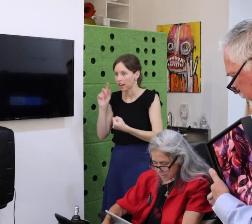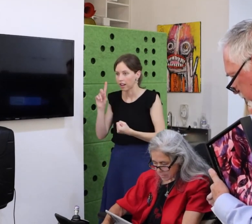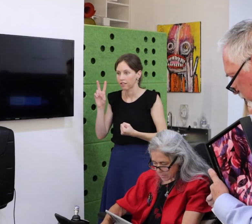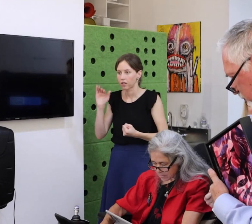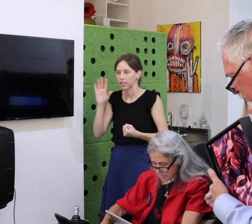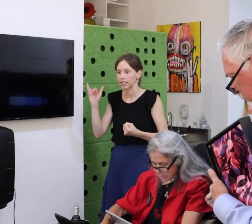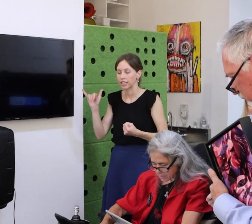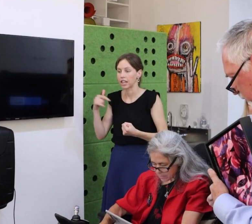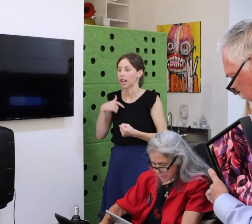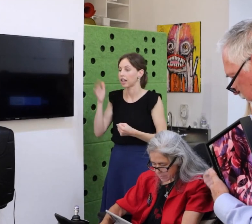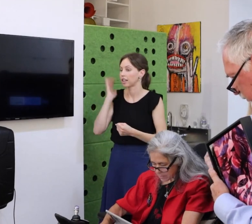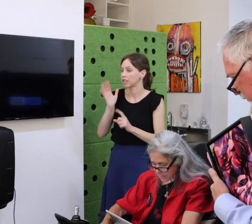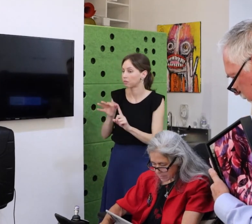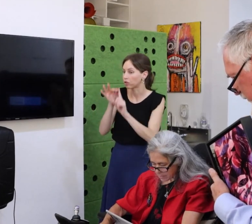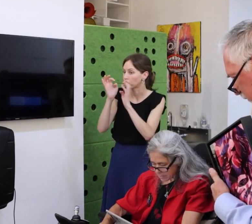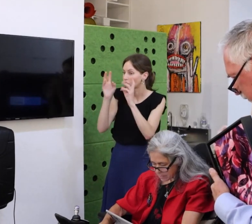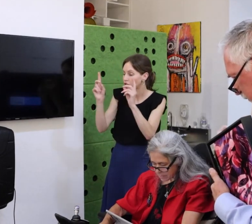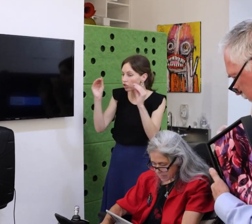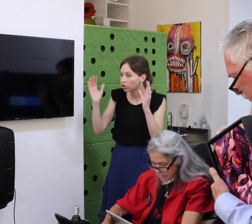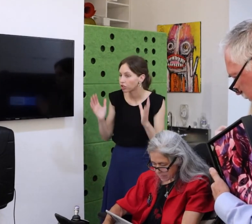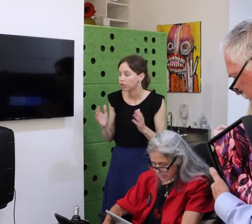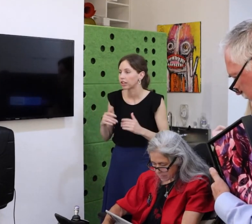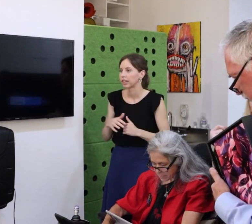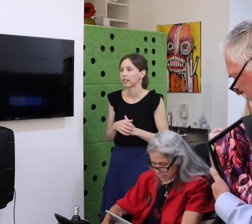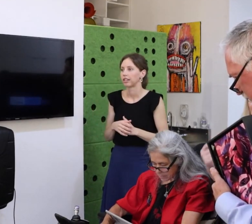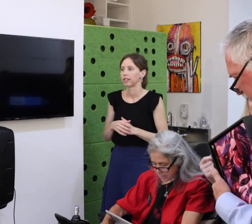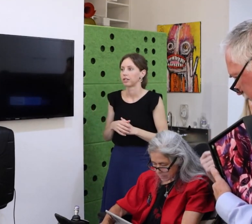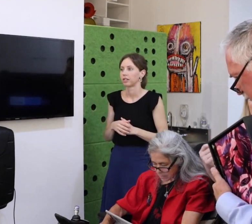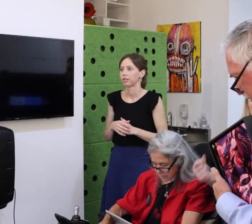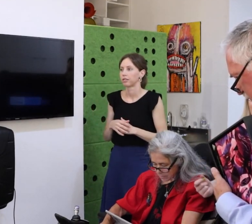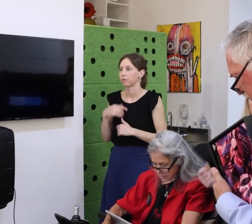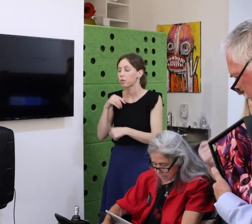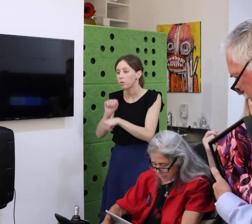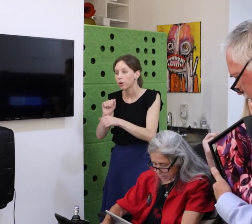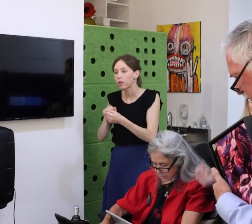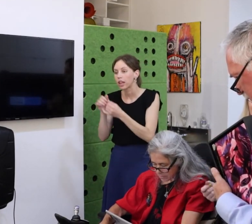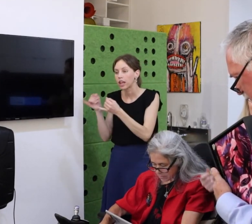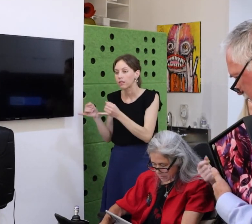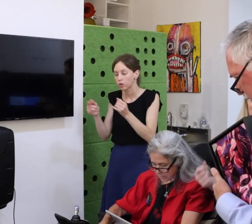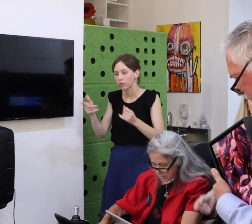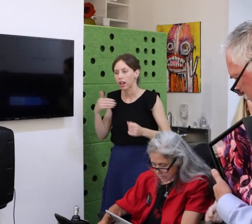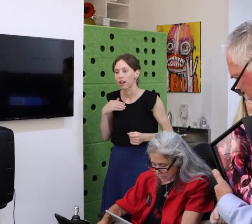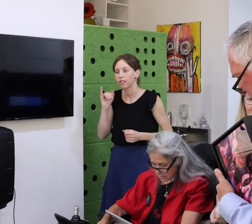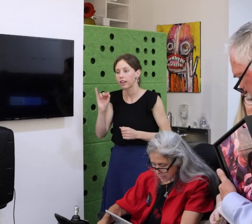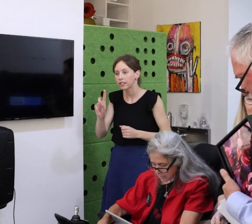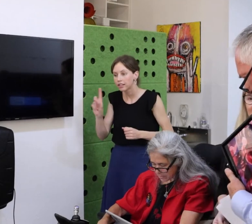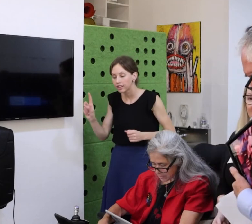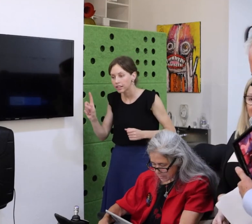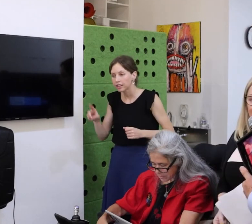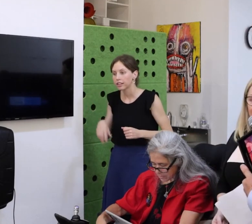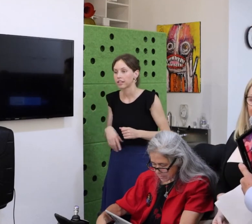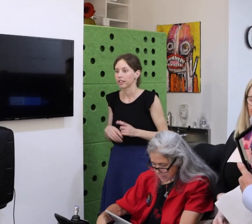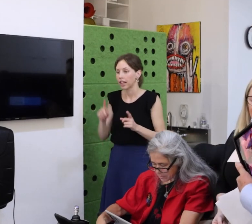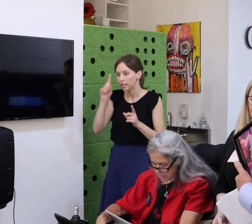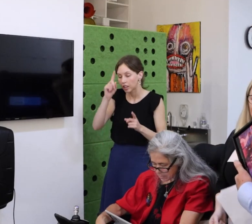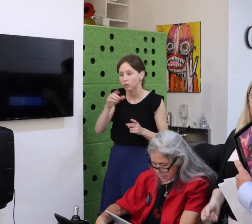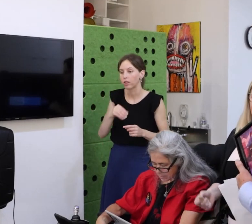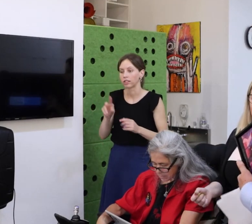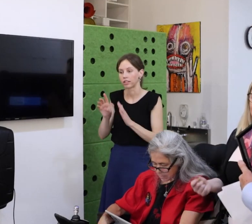Of course, in my mind, I was thinking, excuse me, sir. True to his nature he kept talking so he didn’t realize my